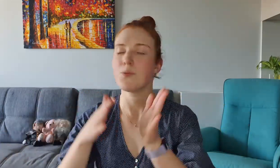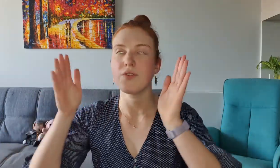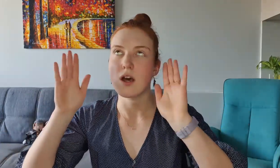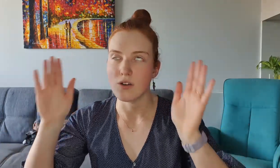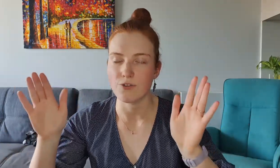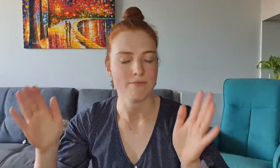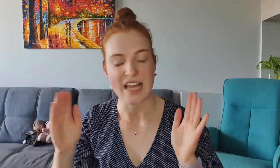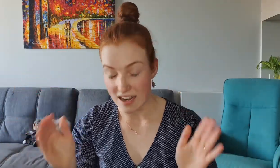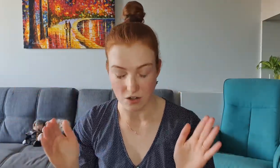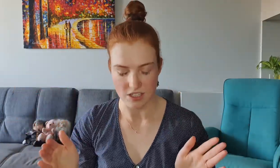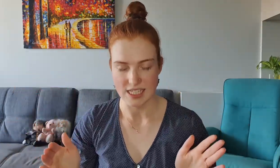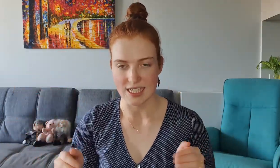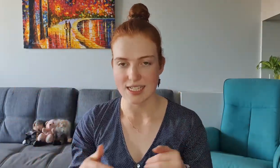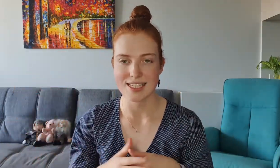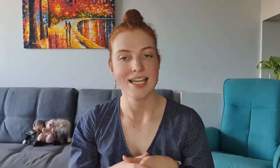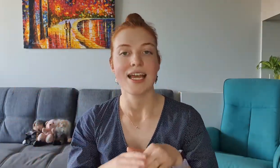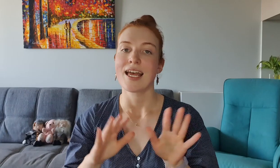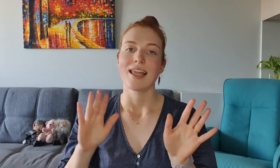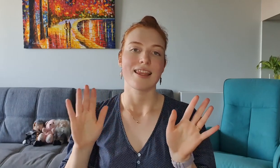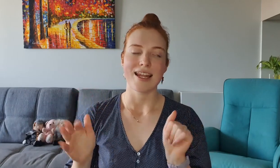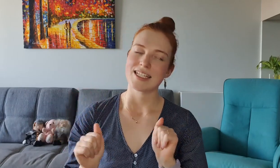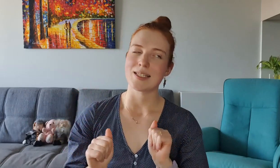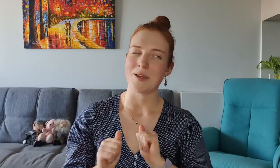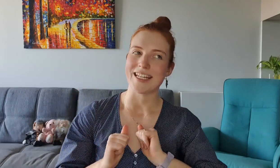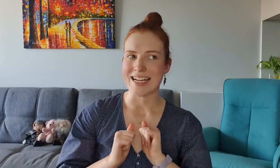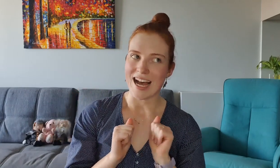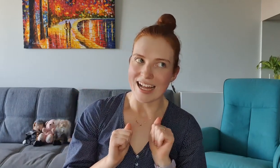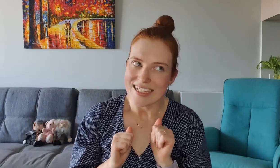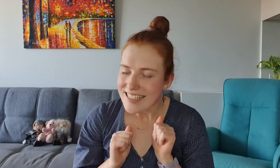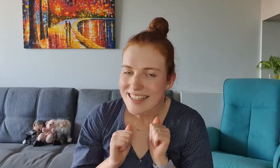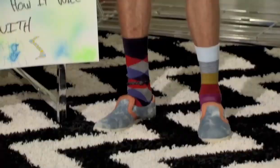So moving on from that nonsense the next is a bit light-hearted